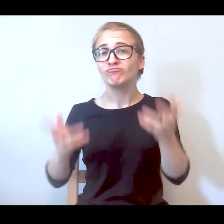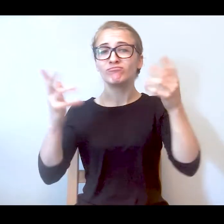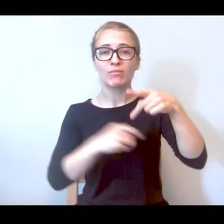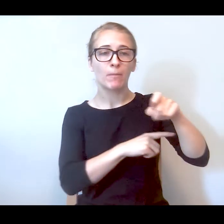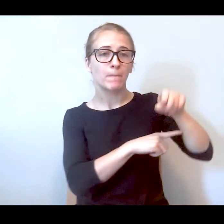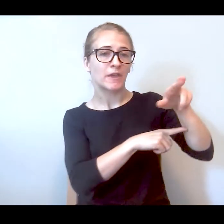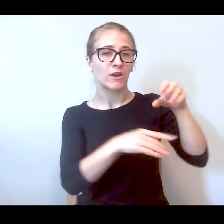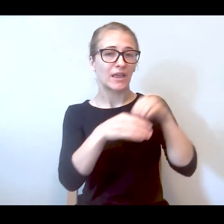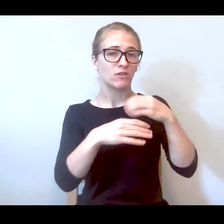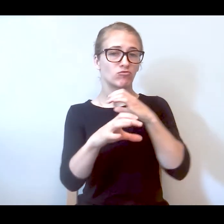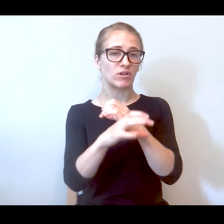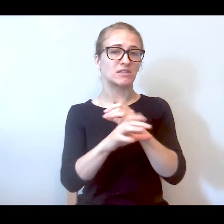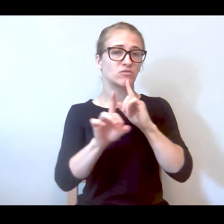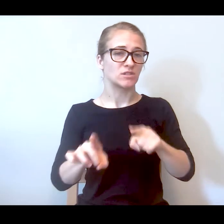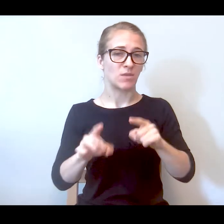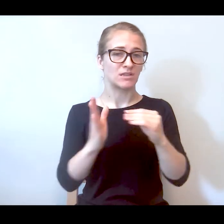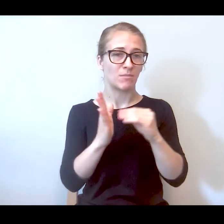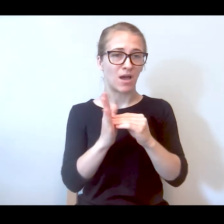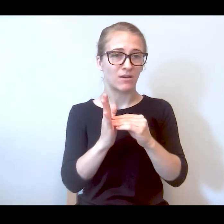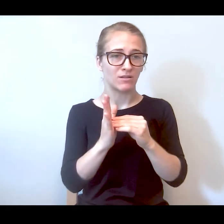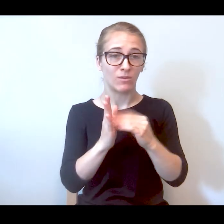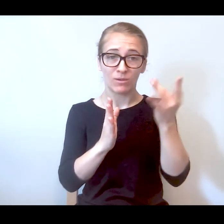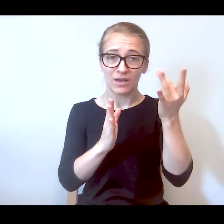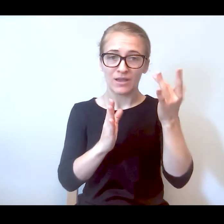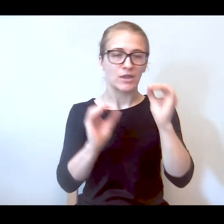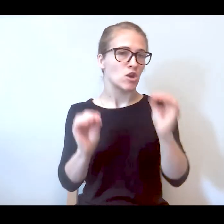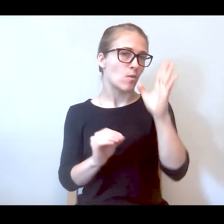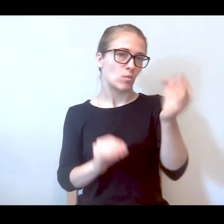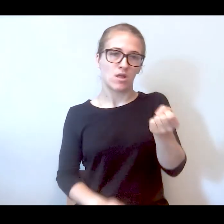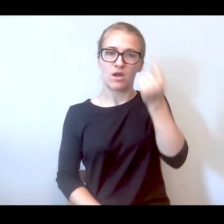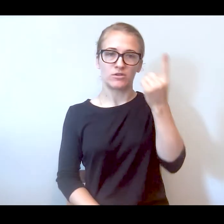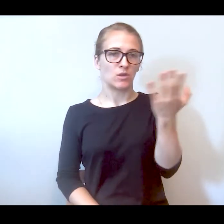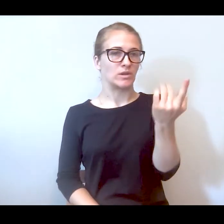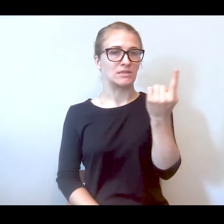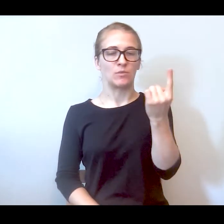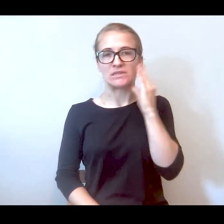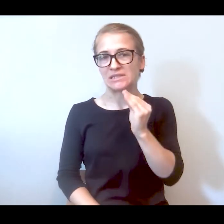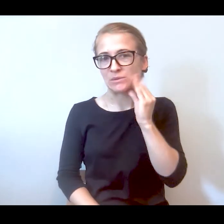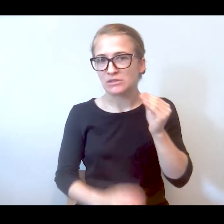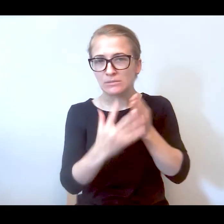model is because no one will ever understand what someone is going through in a mental health crisis